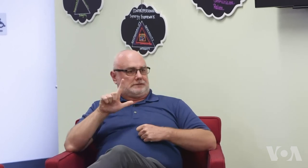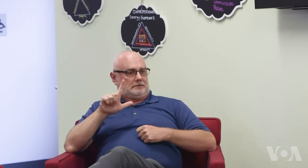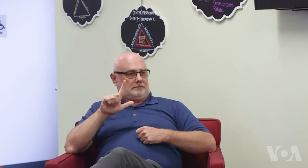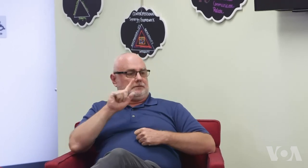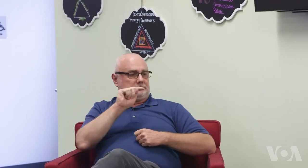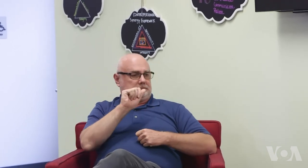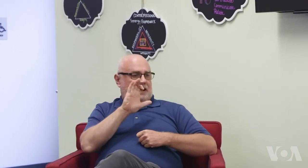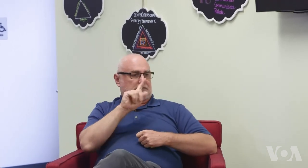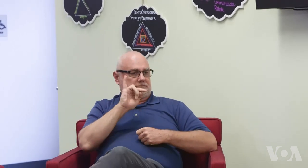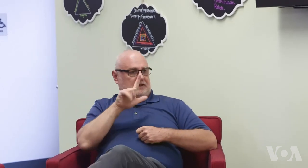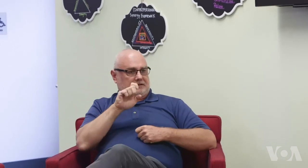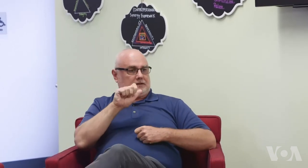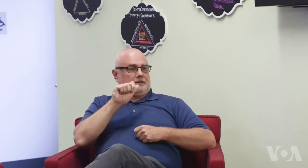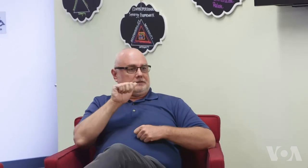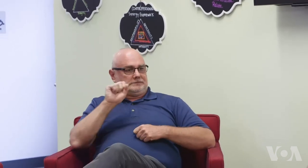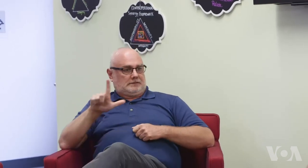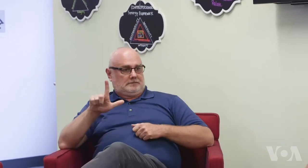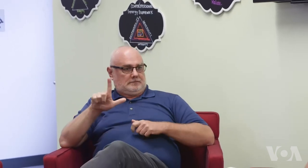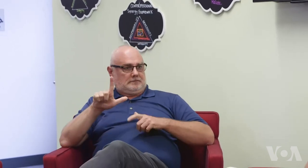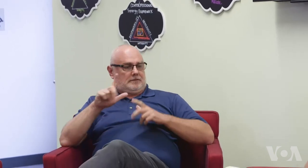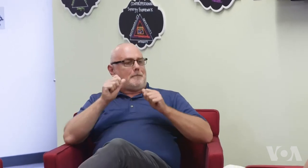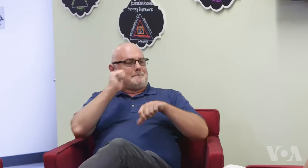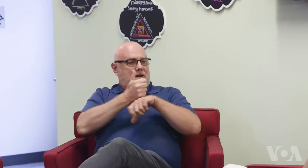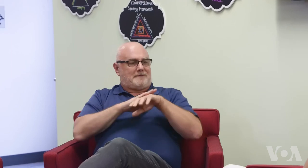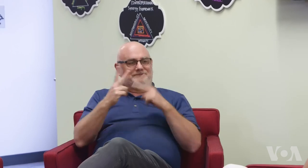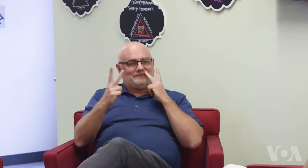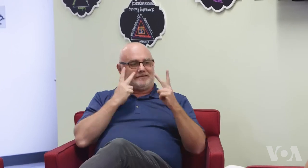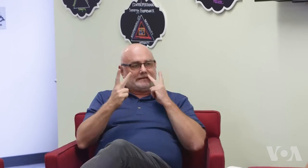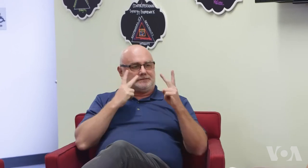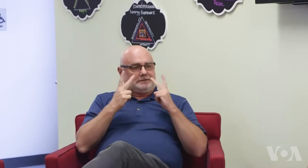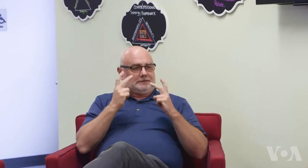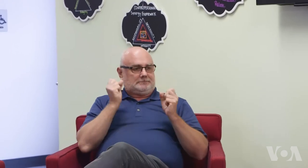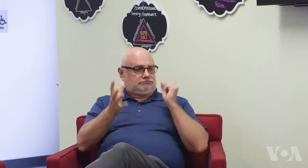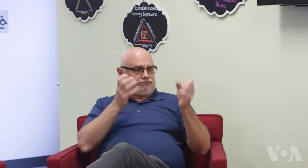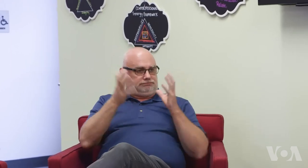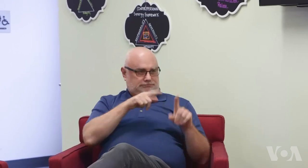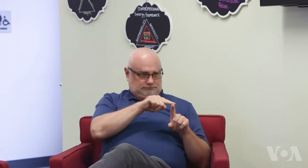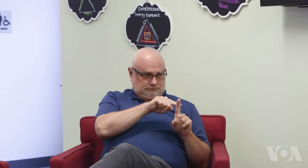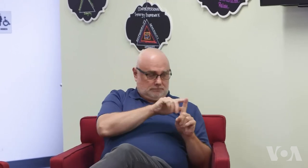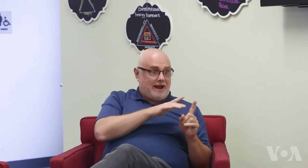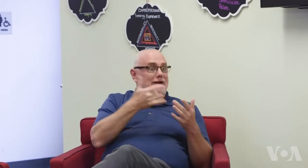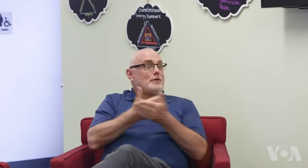DeafBlind people used Tactile American Sign Language which is visual communication by writing on your palms.